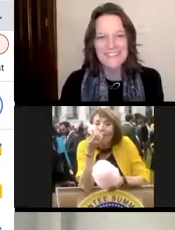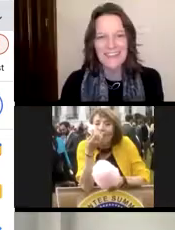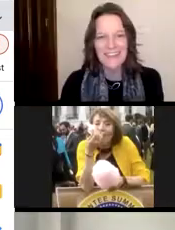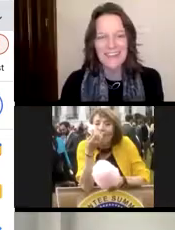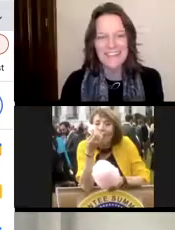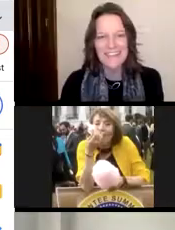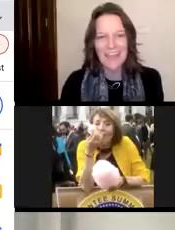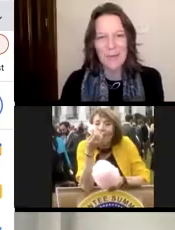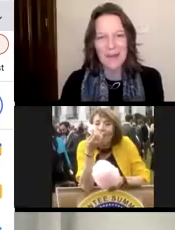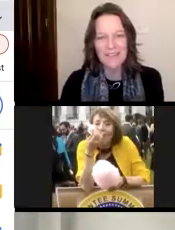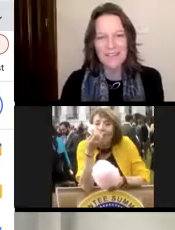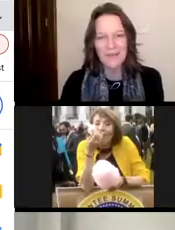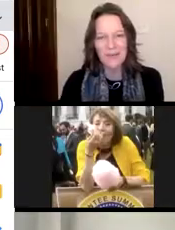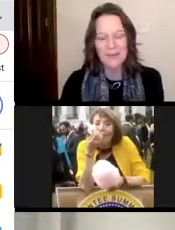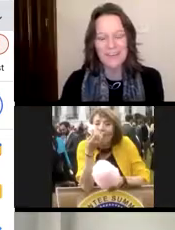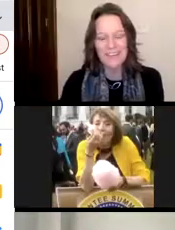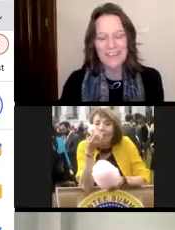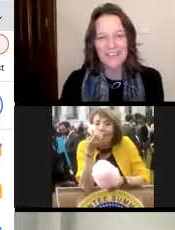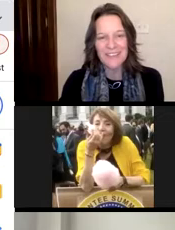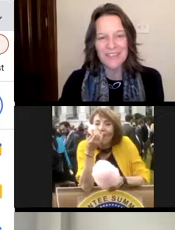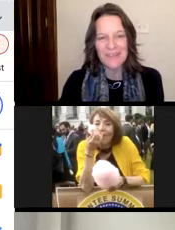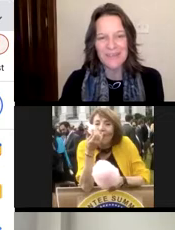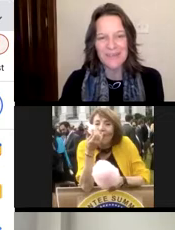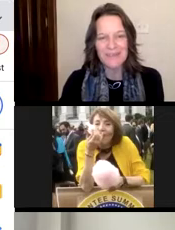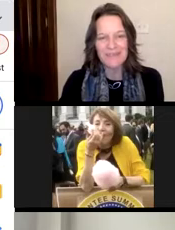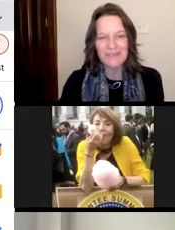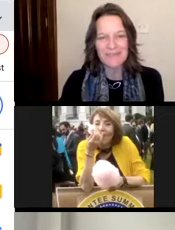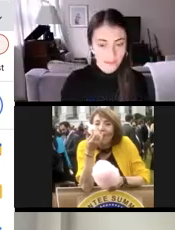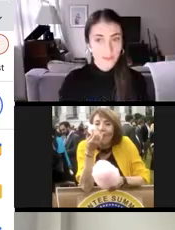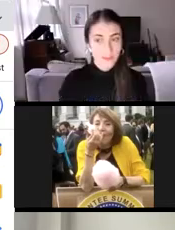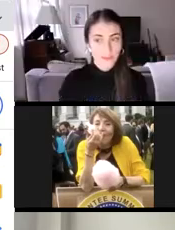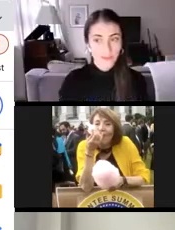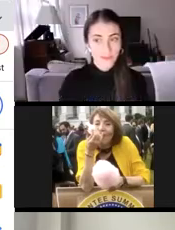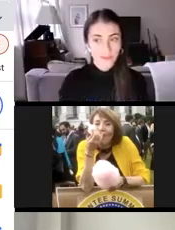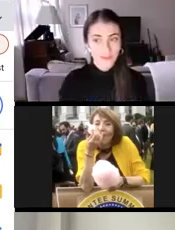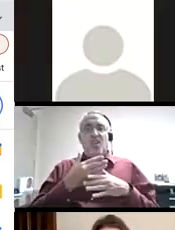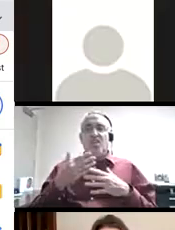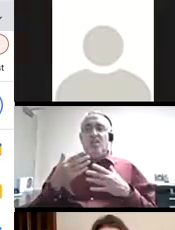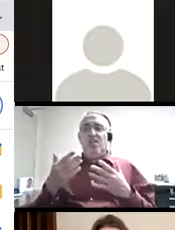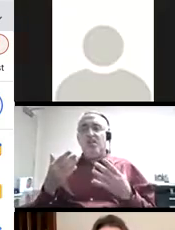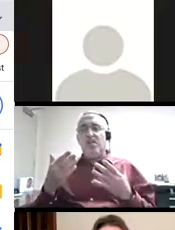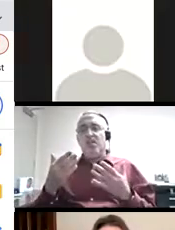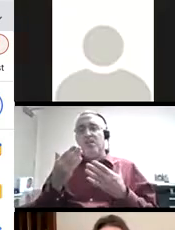Hi everyone, my name is Heather Huggins and today I wanted to share some of the